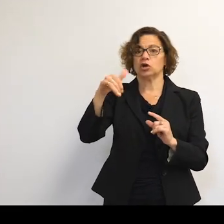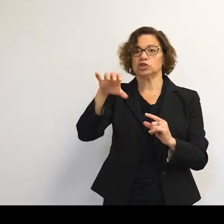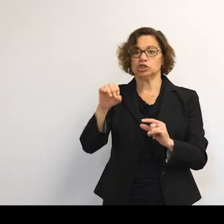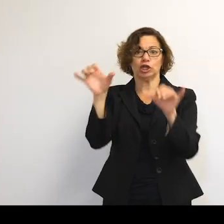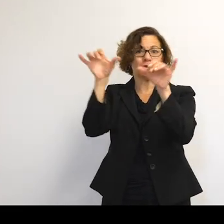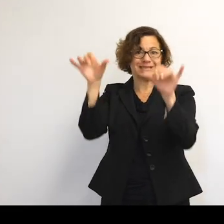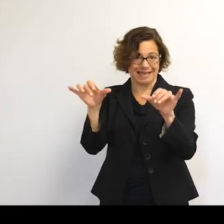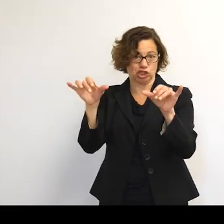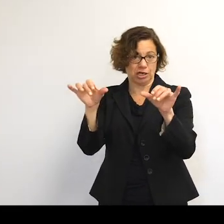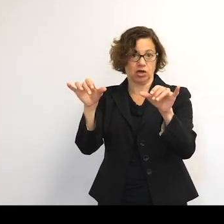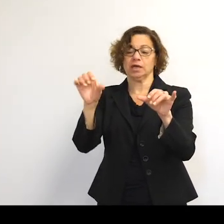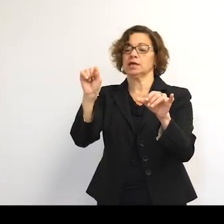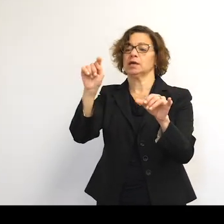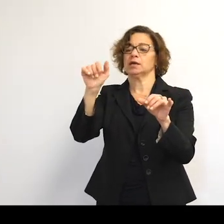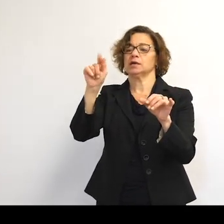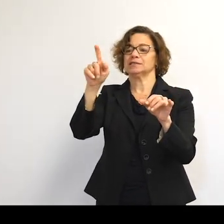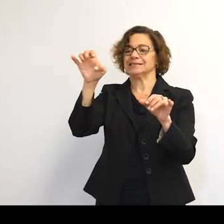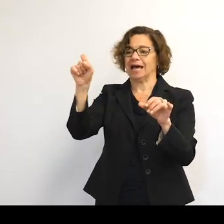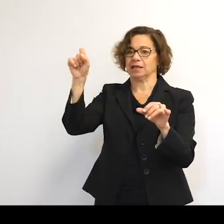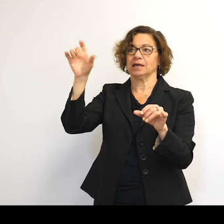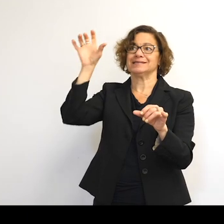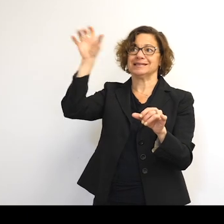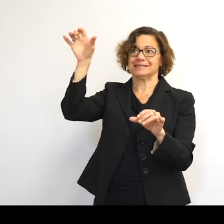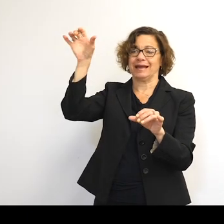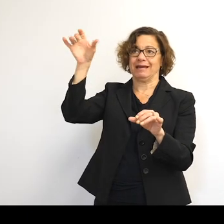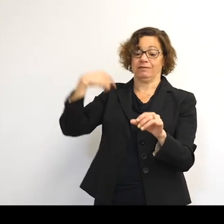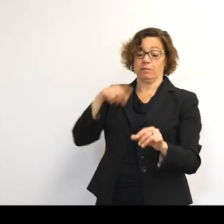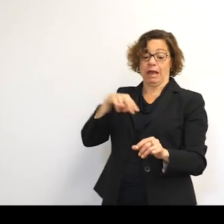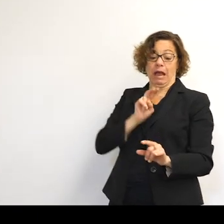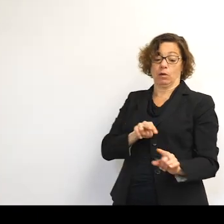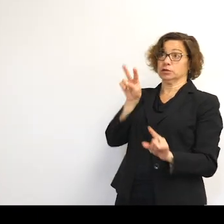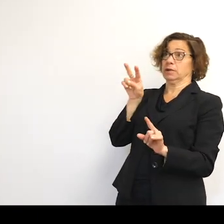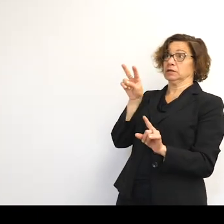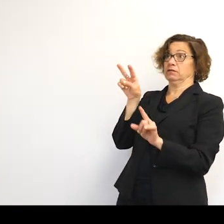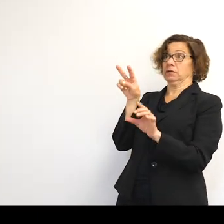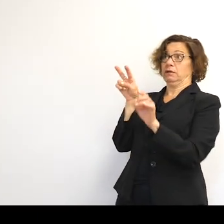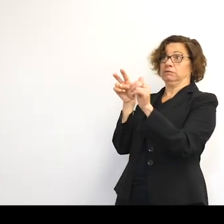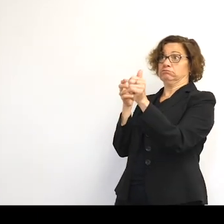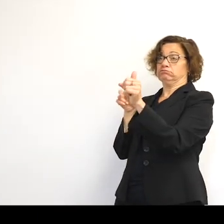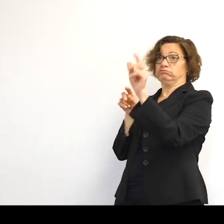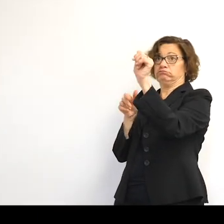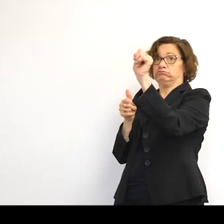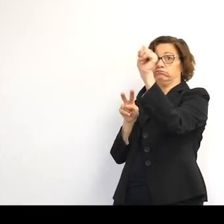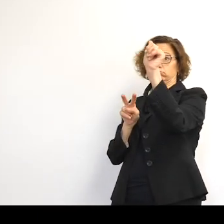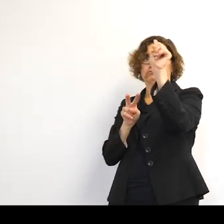which can, from our point of view, just sit there in the sky. We can beam up information, get it back down somewhere else.